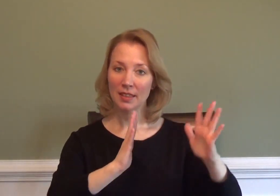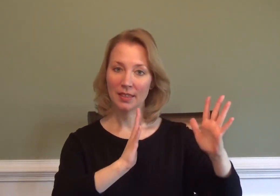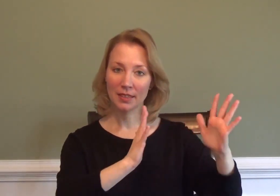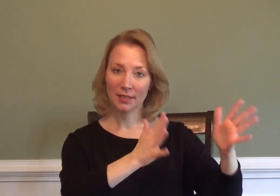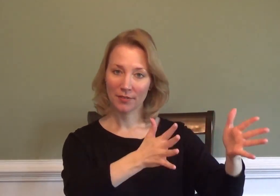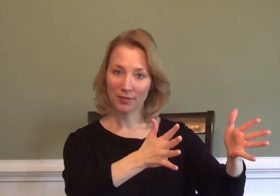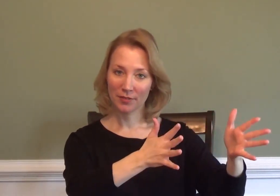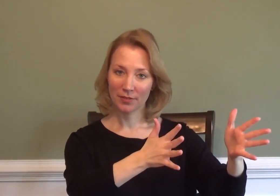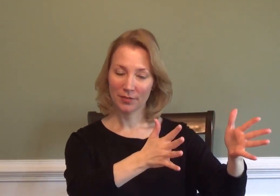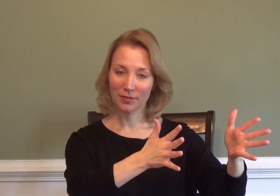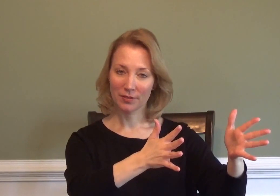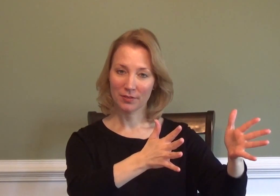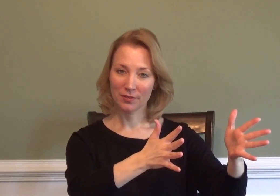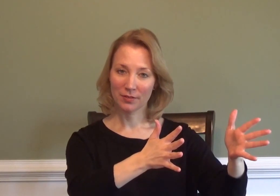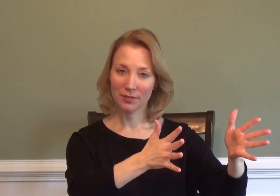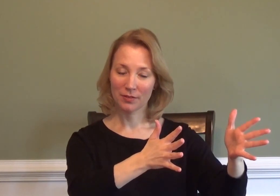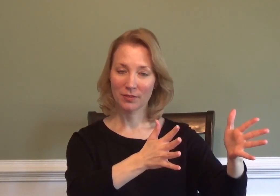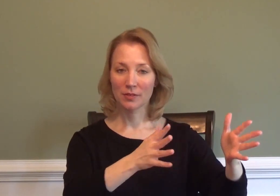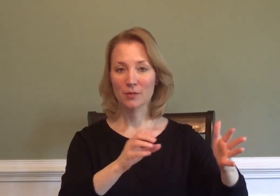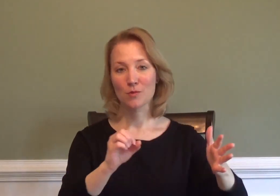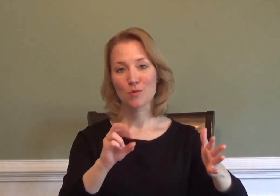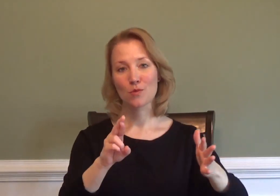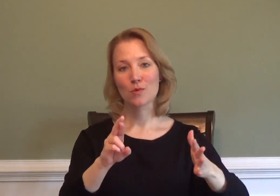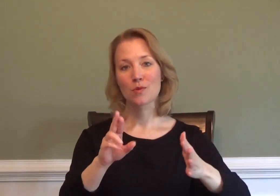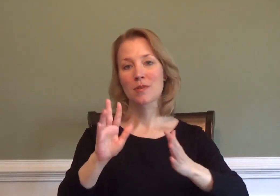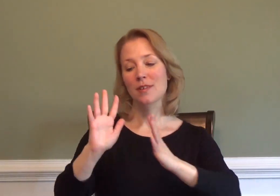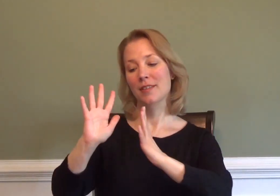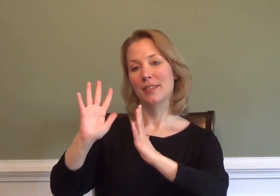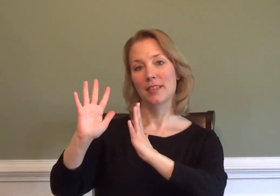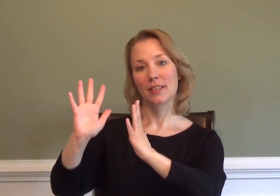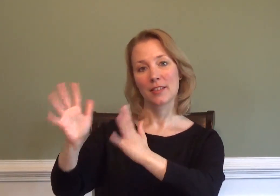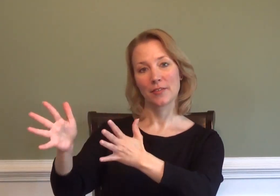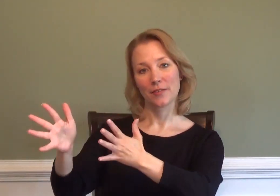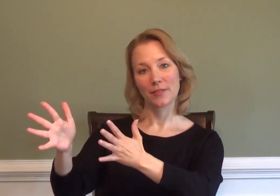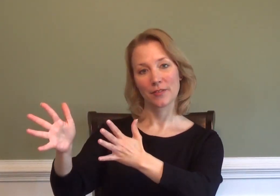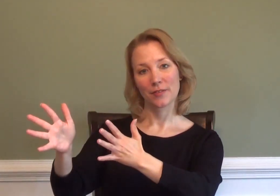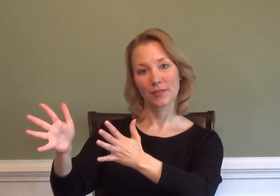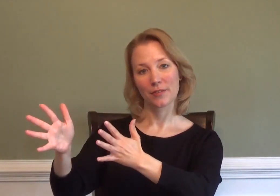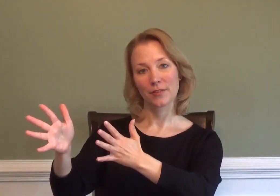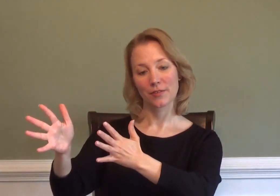to LEAVE something behind